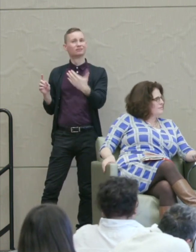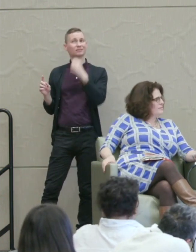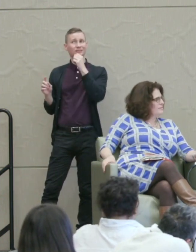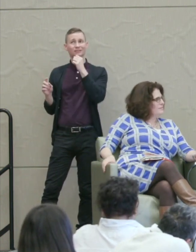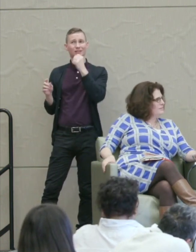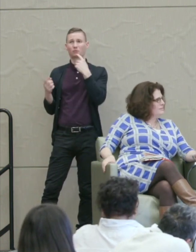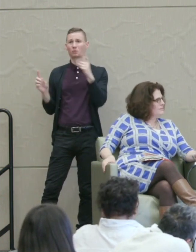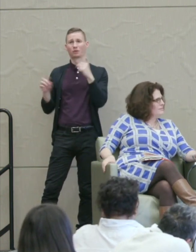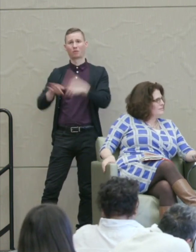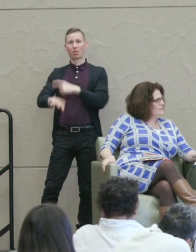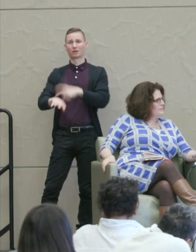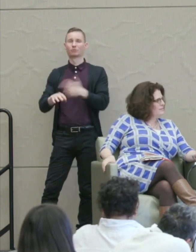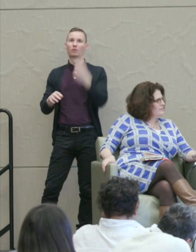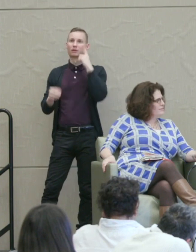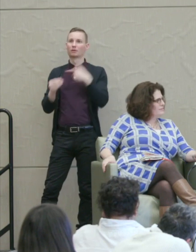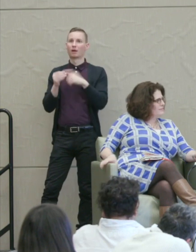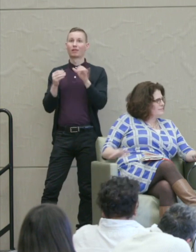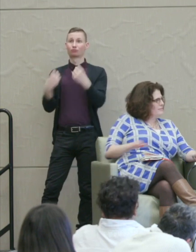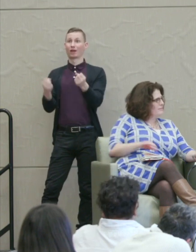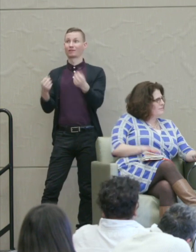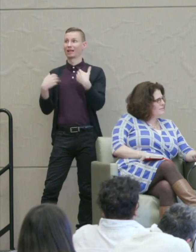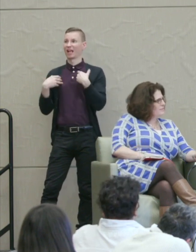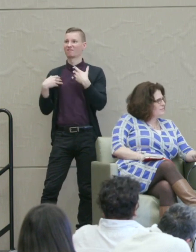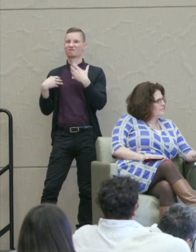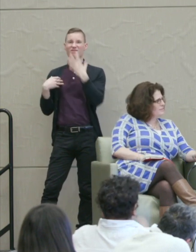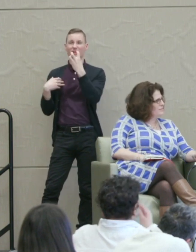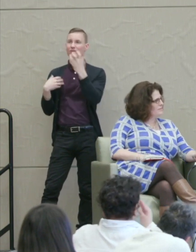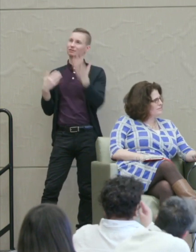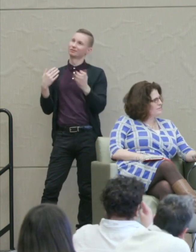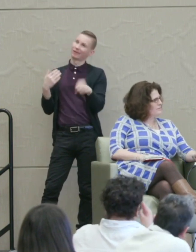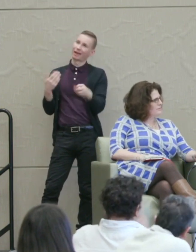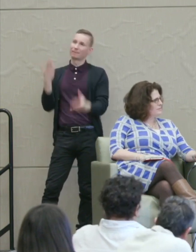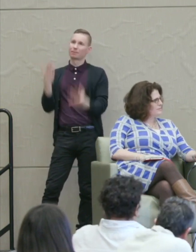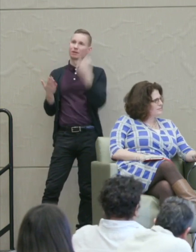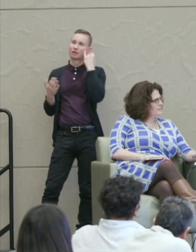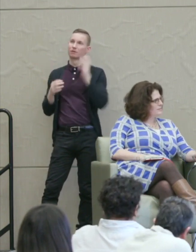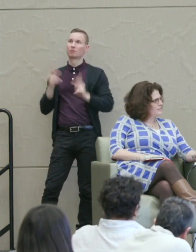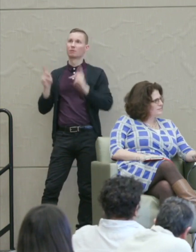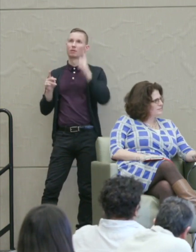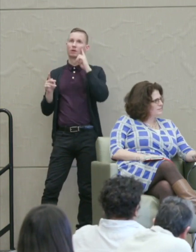If you think about road rage, yeah, it may be that if people think that this driver is